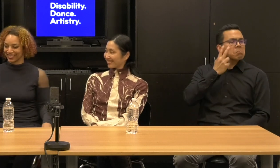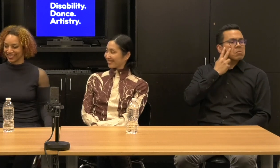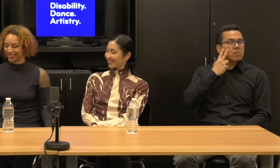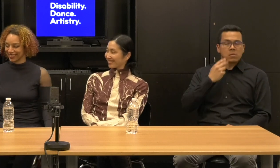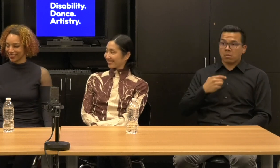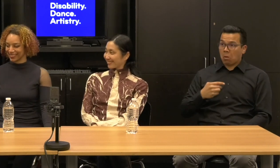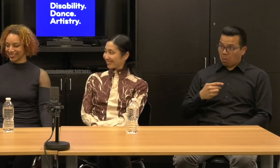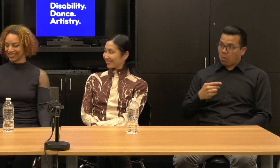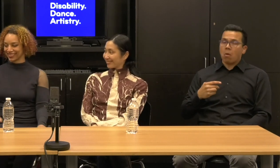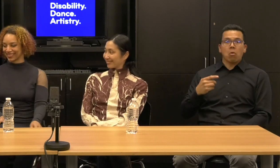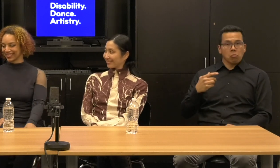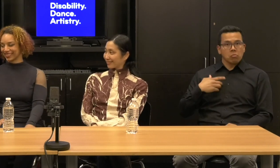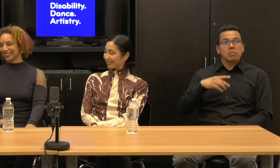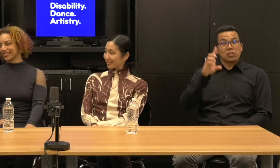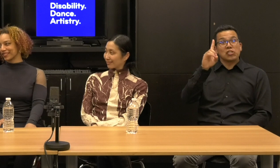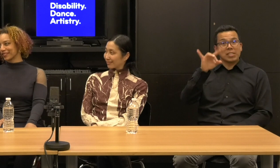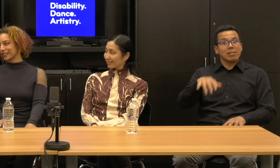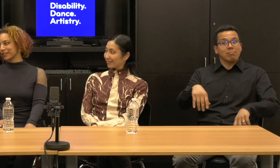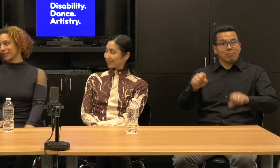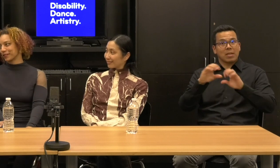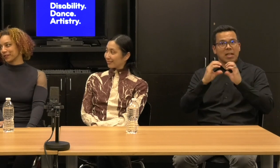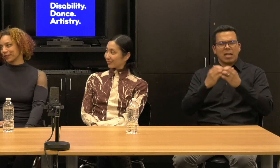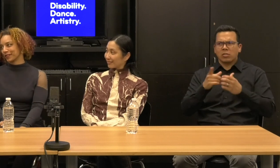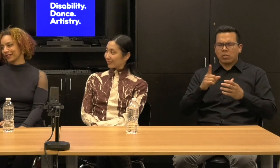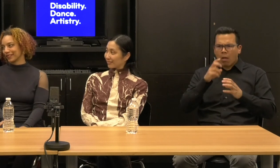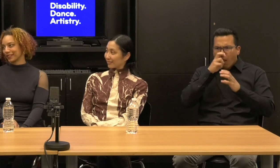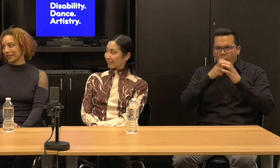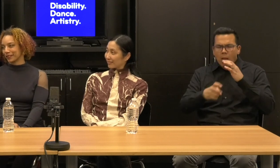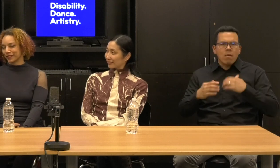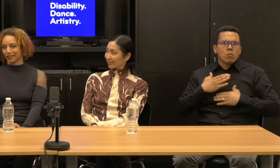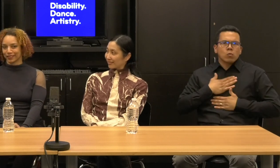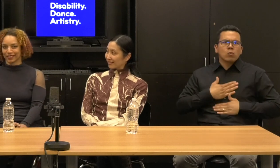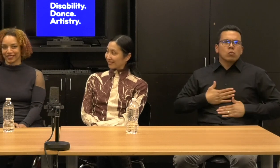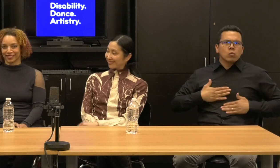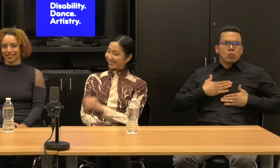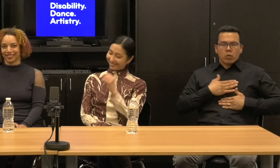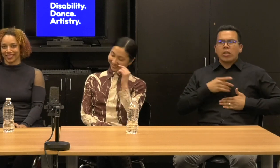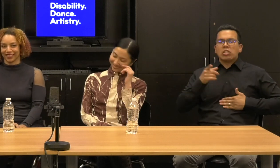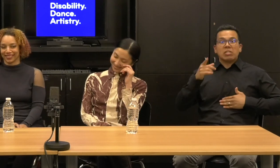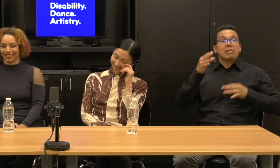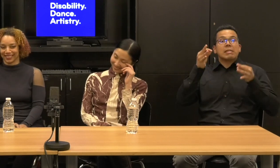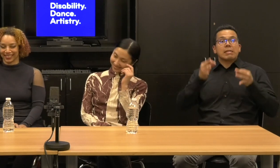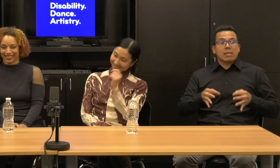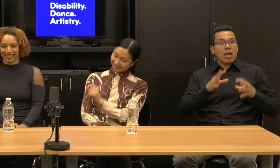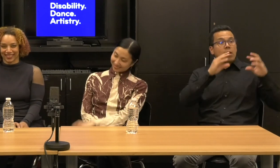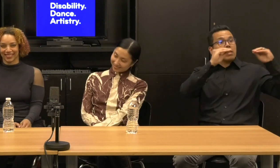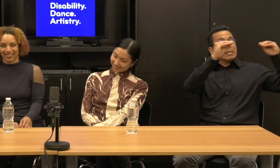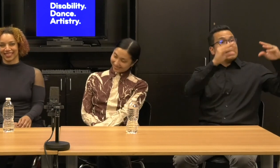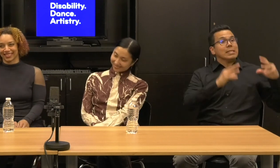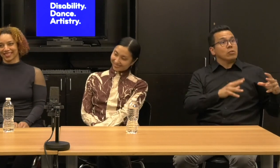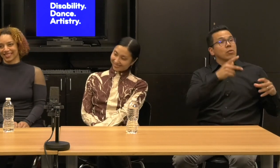loved moving so much that she resigned her academic professorship at Penn State University